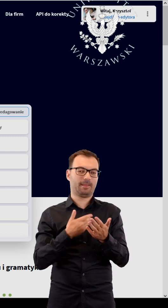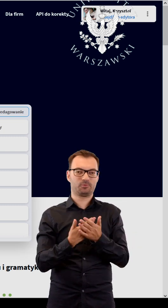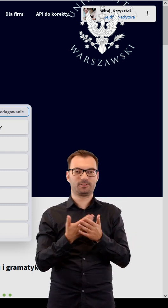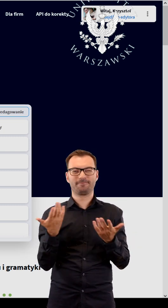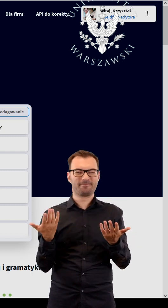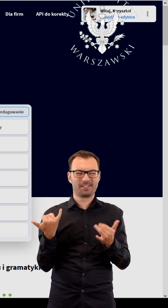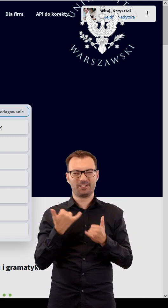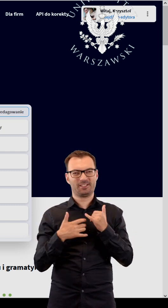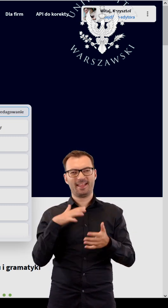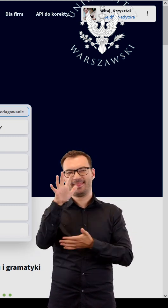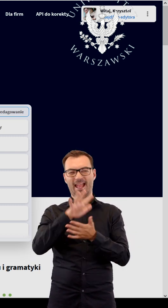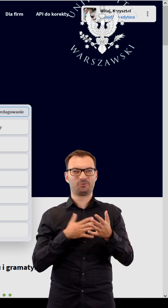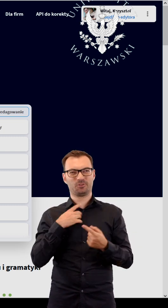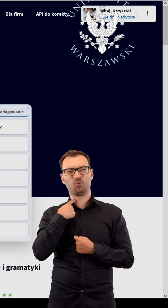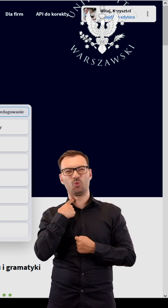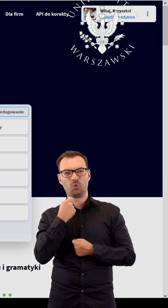for example removing monotony in the text.